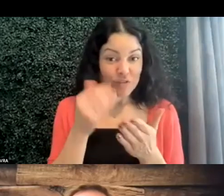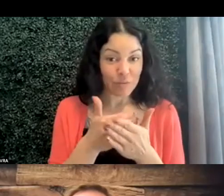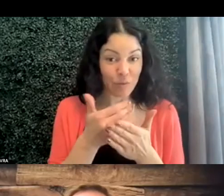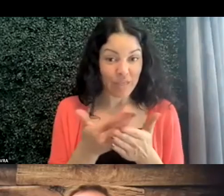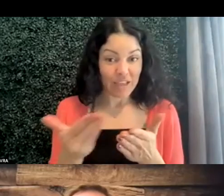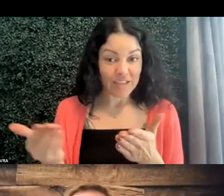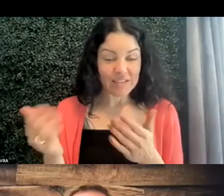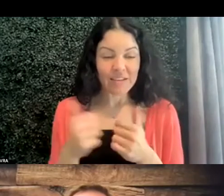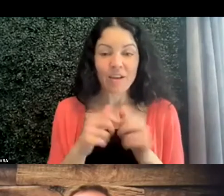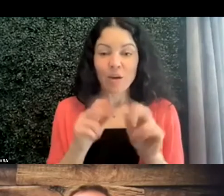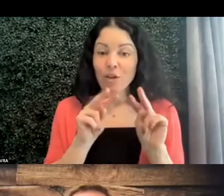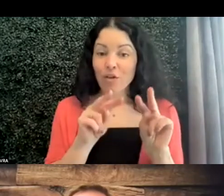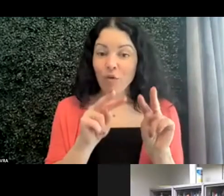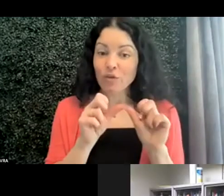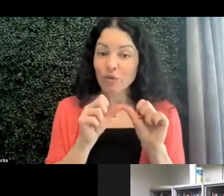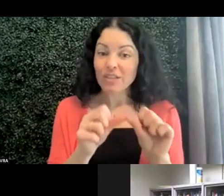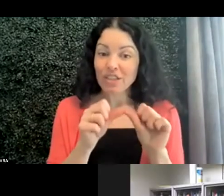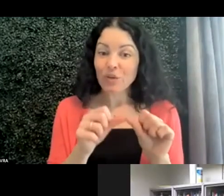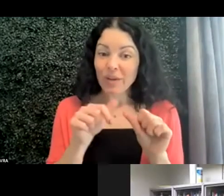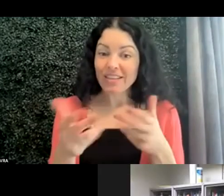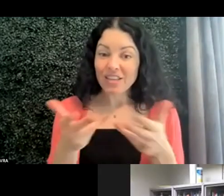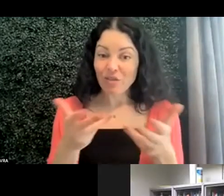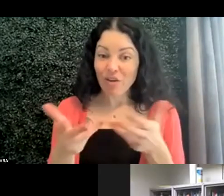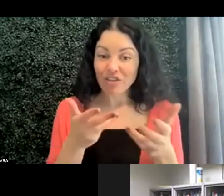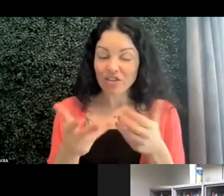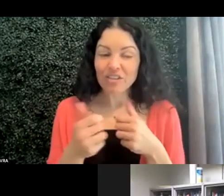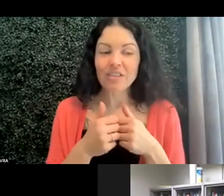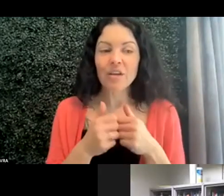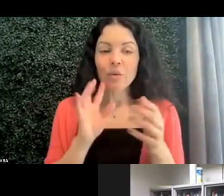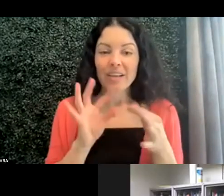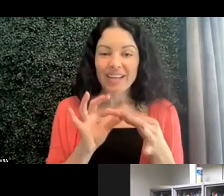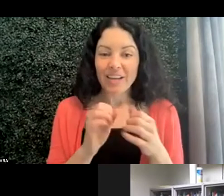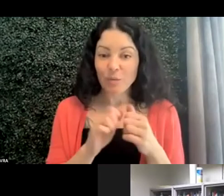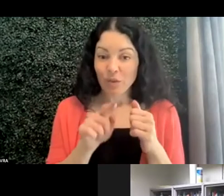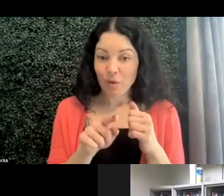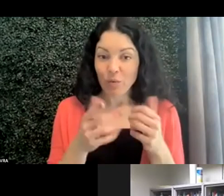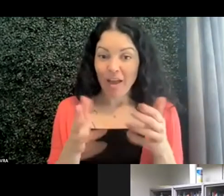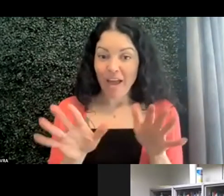We do look forward to continuing this interaction. We'll be connecting with you after this event,